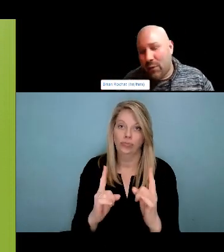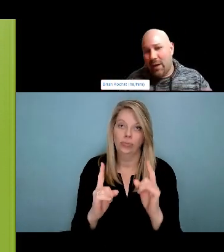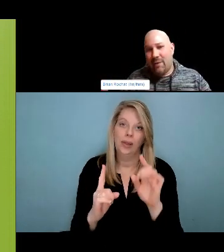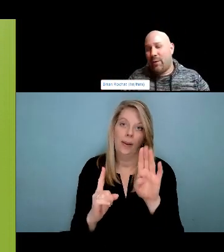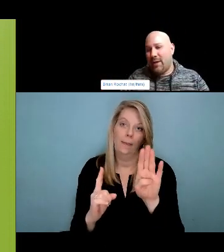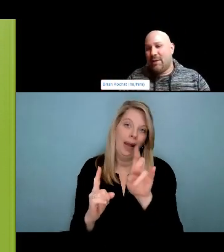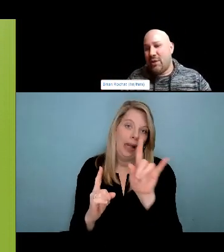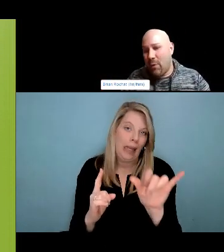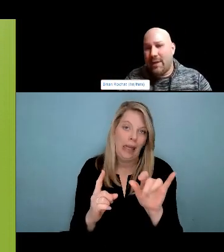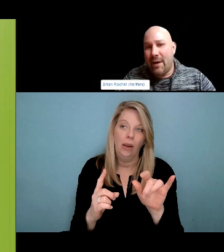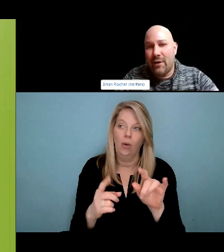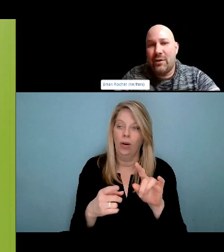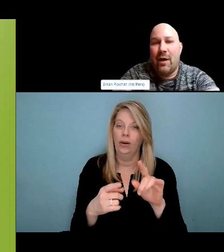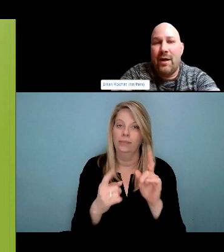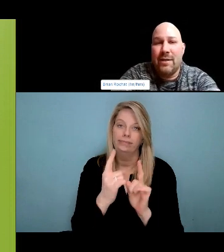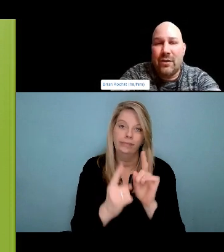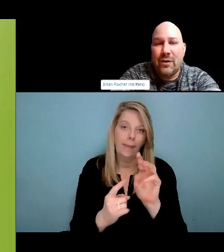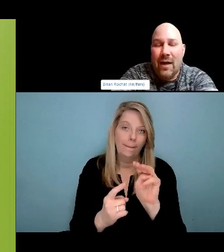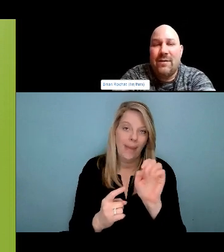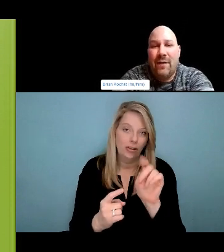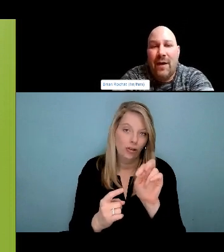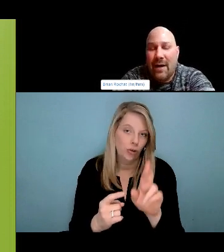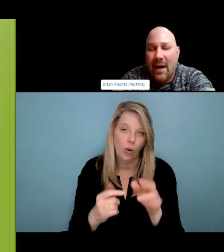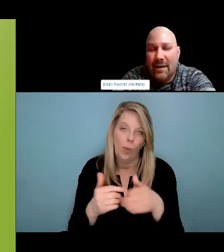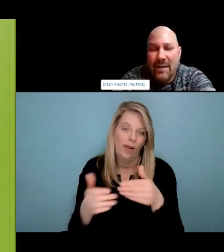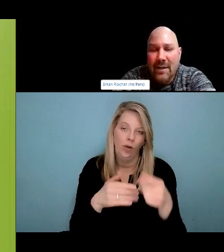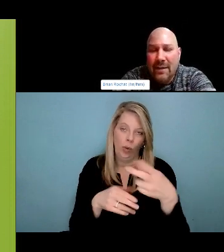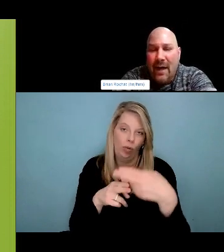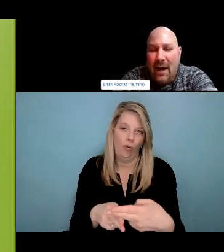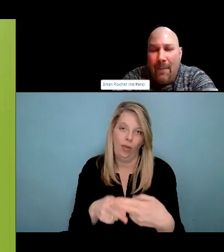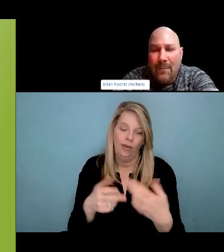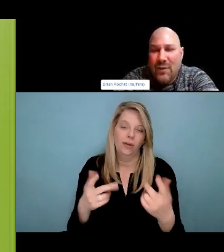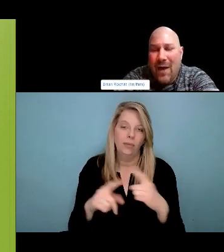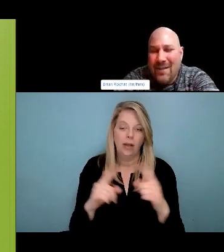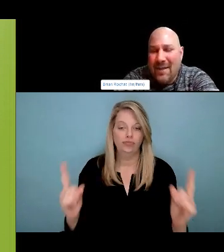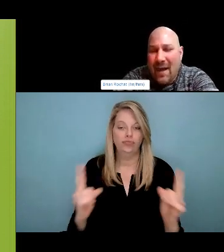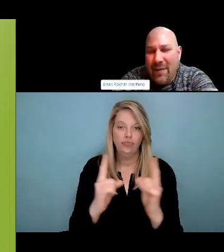people about naloxone or carrying it out was part of first aid and if you make it just